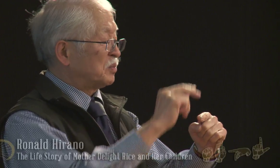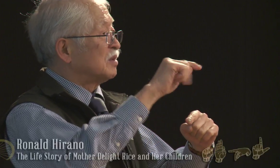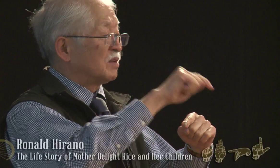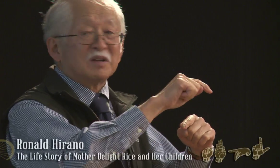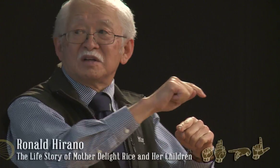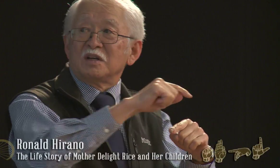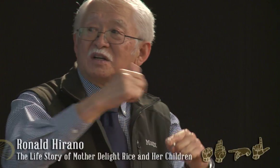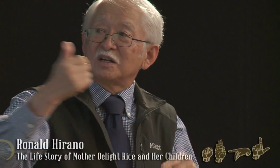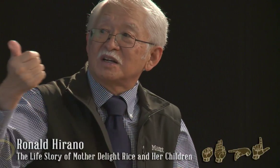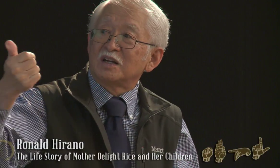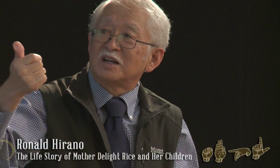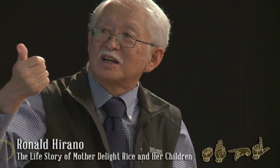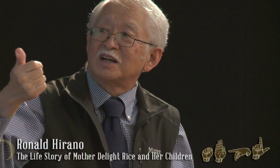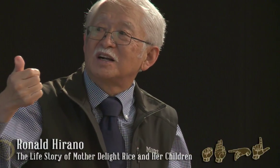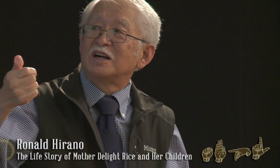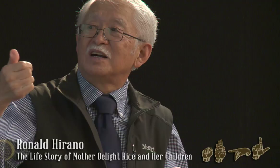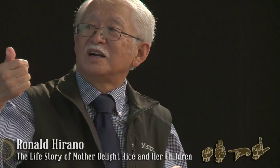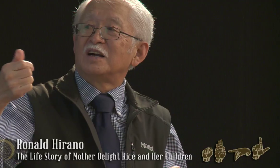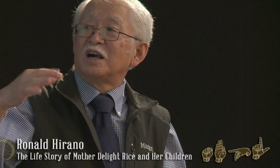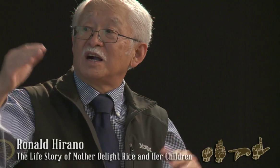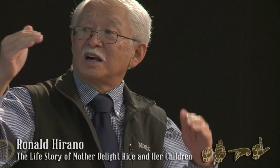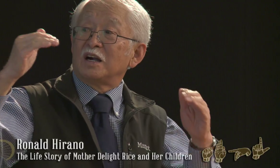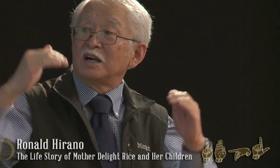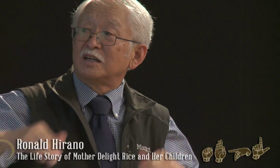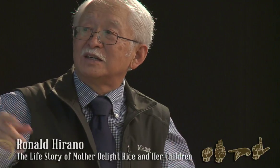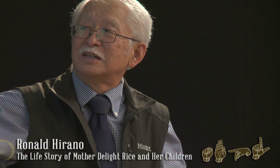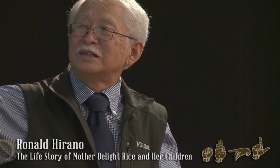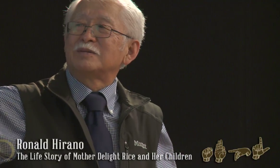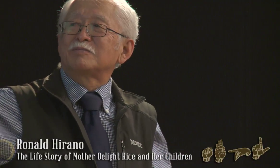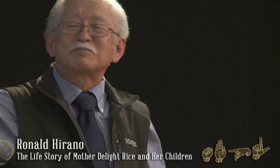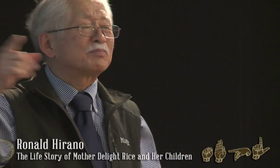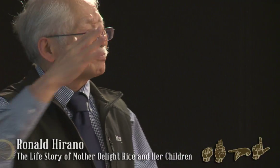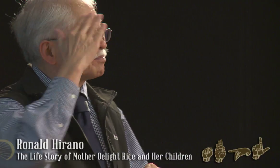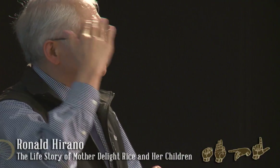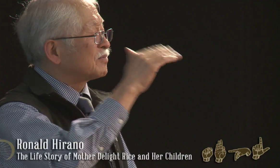north of Columbus, Ohio, and below that